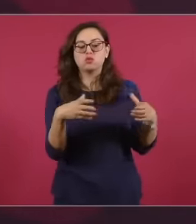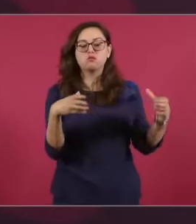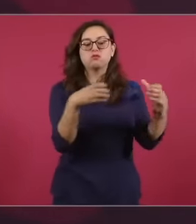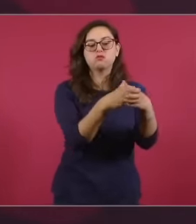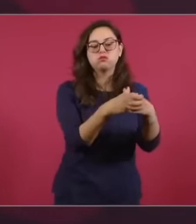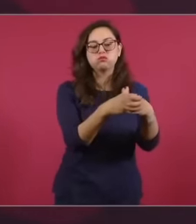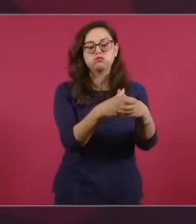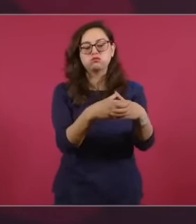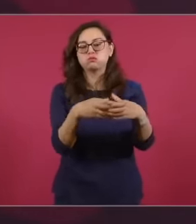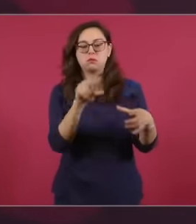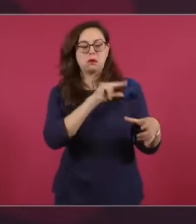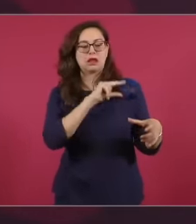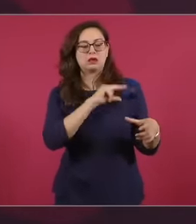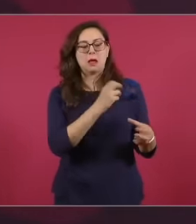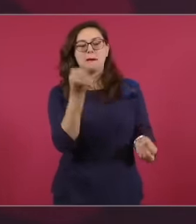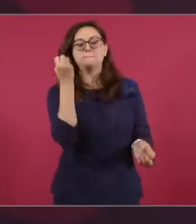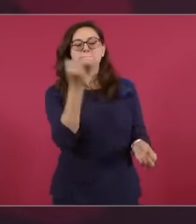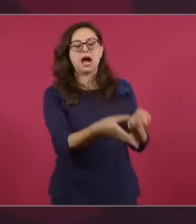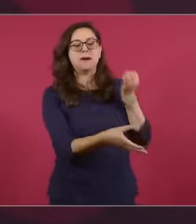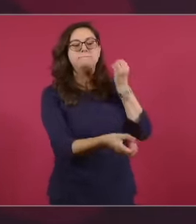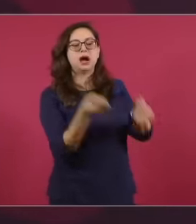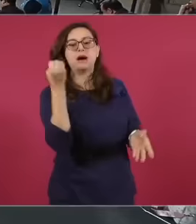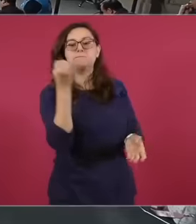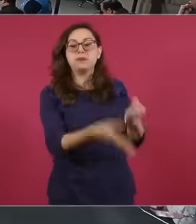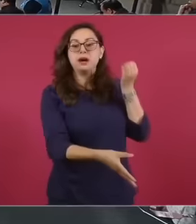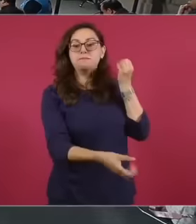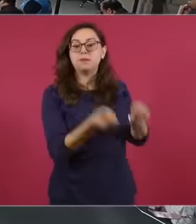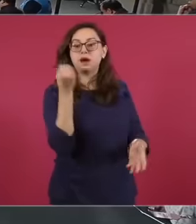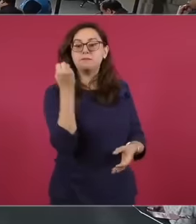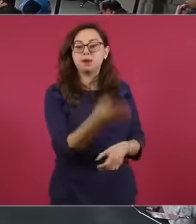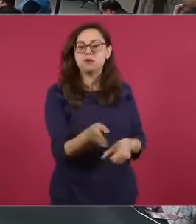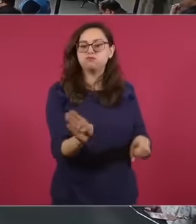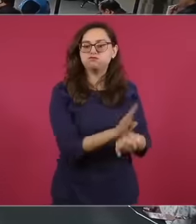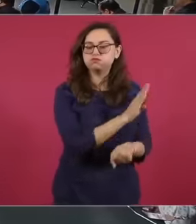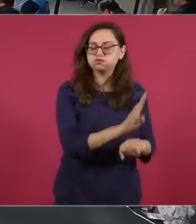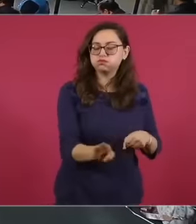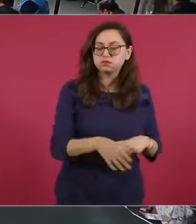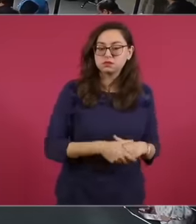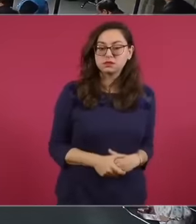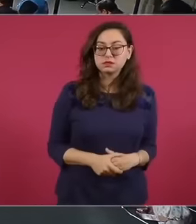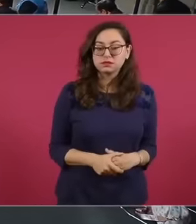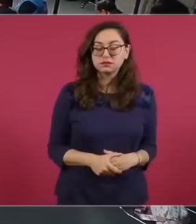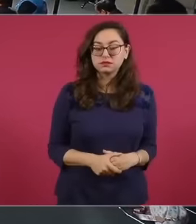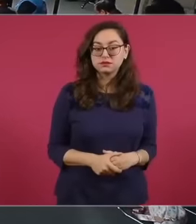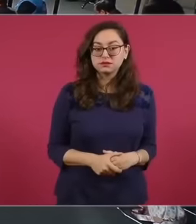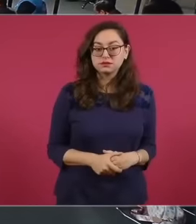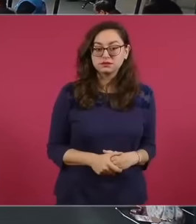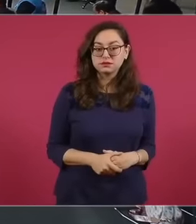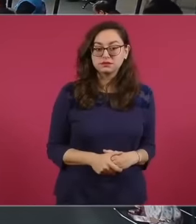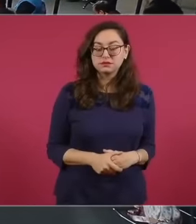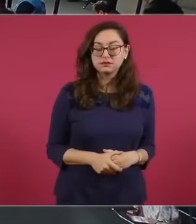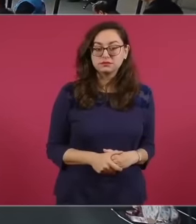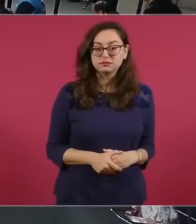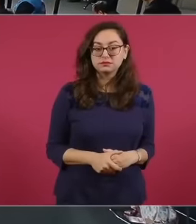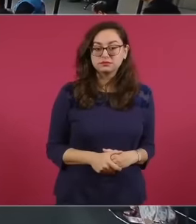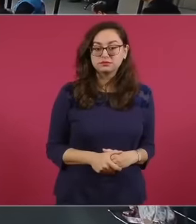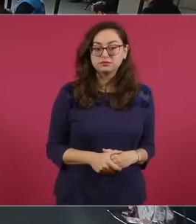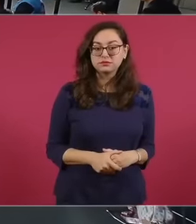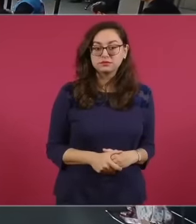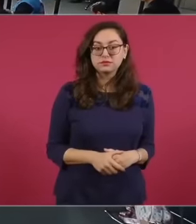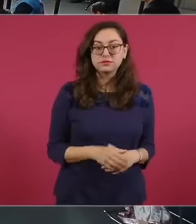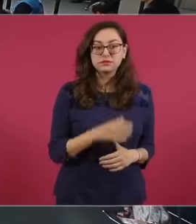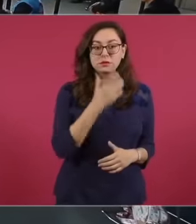privatizations and in that time, if you